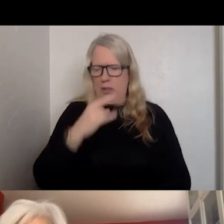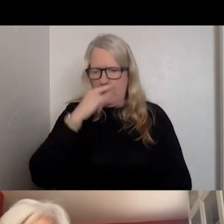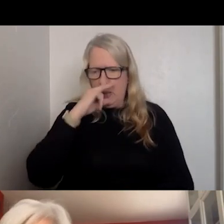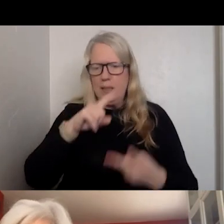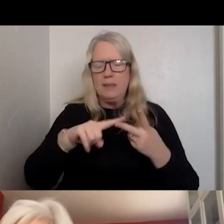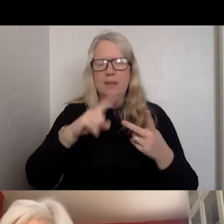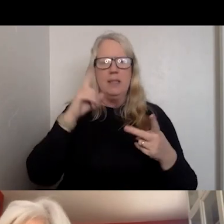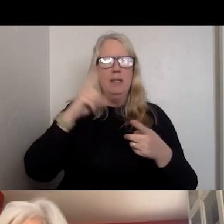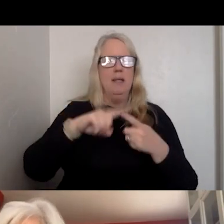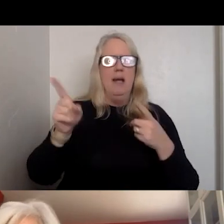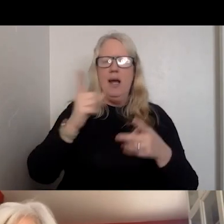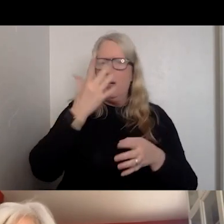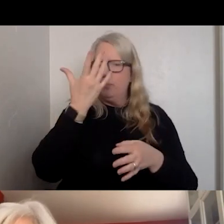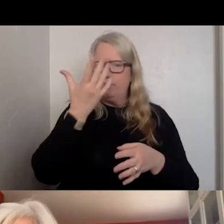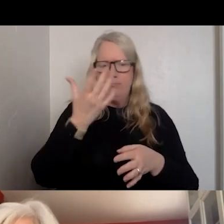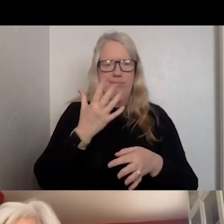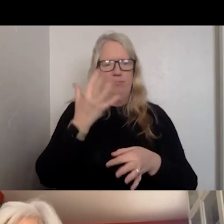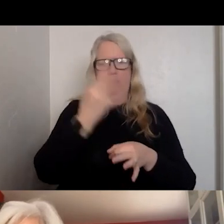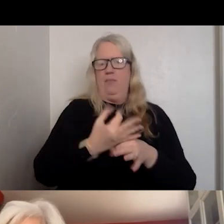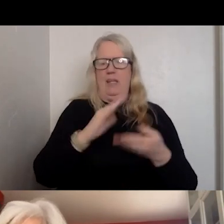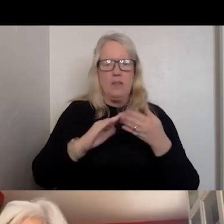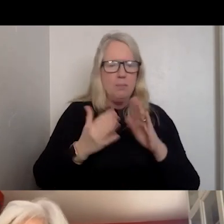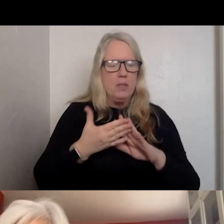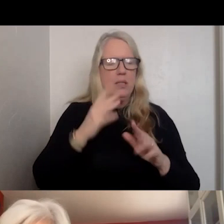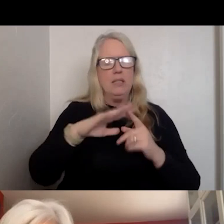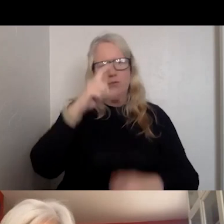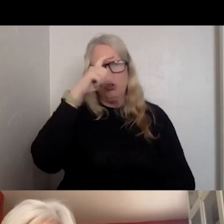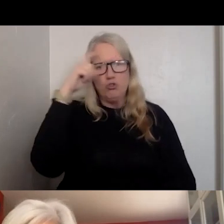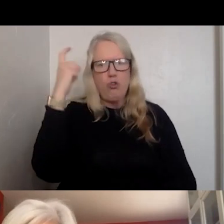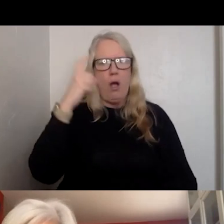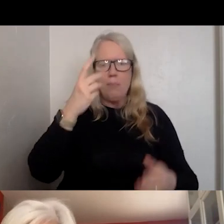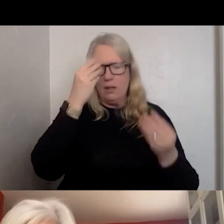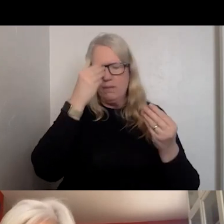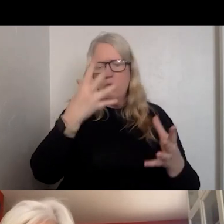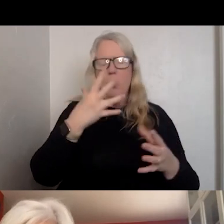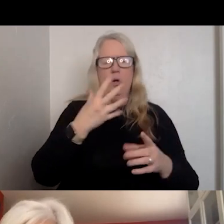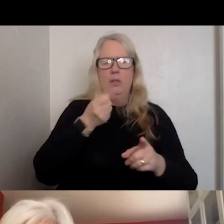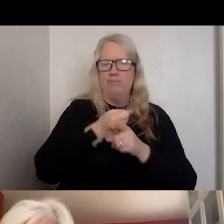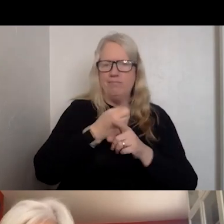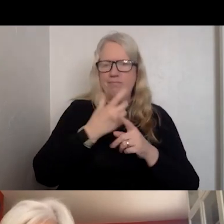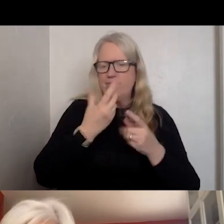COMMUNITY AND TRAUMA SUPPORT AND COMMUNITY ENGAGEMENT.